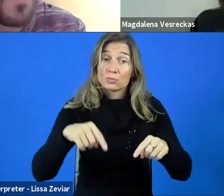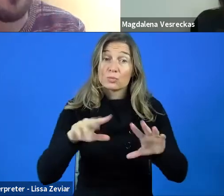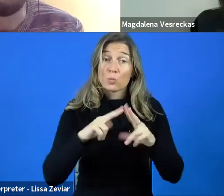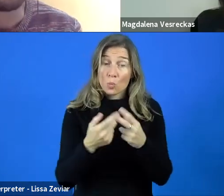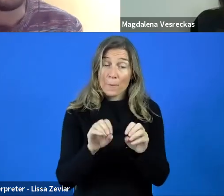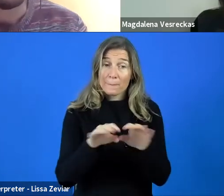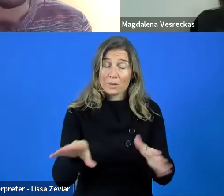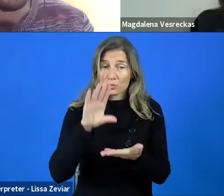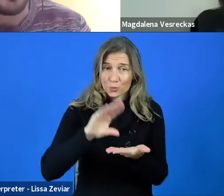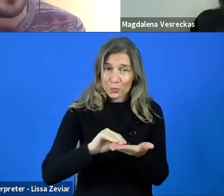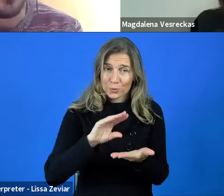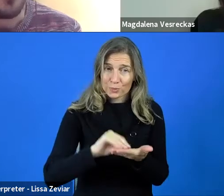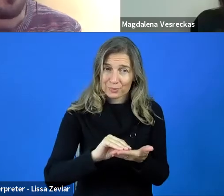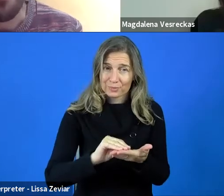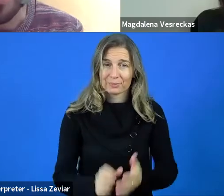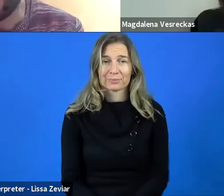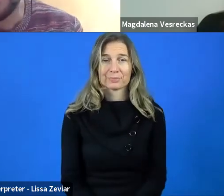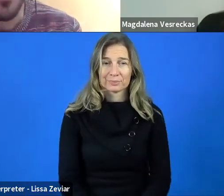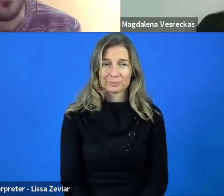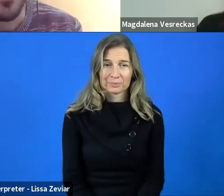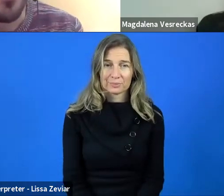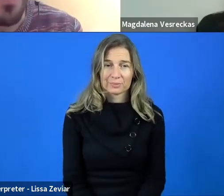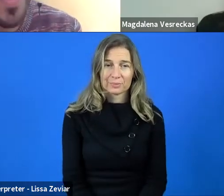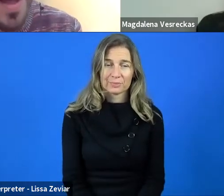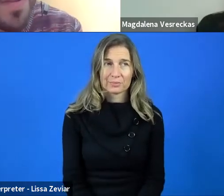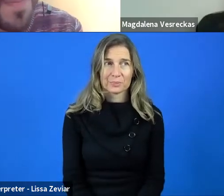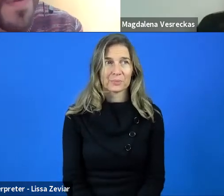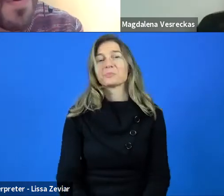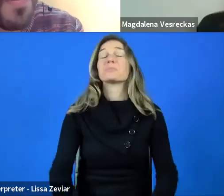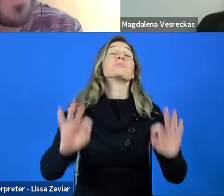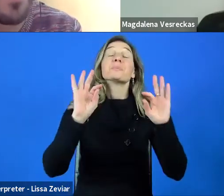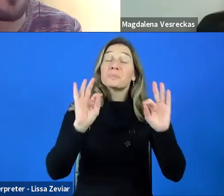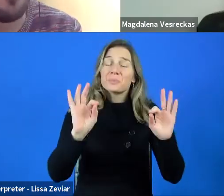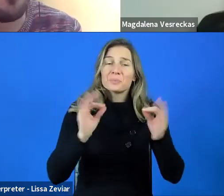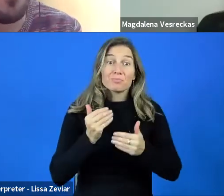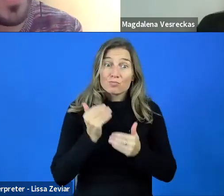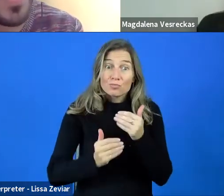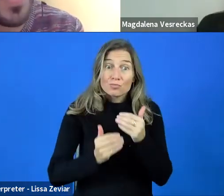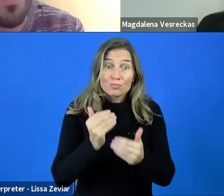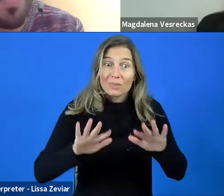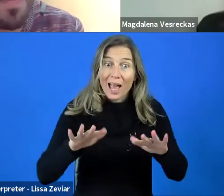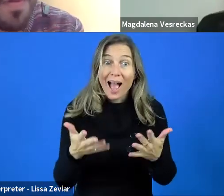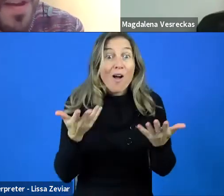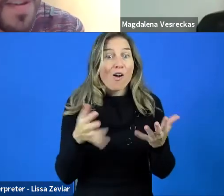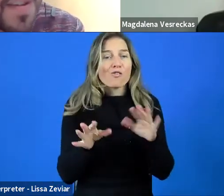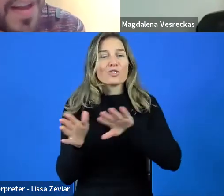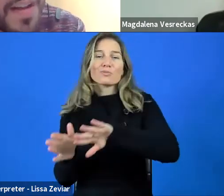Now we are done with the housekeeping rules, let's go to today's agenda.